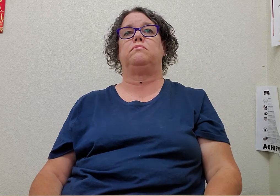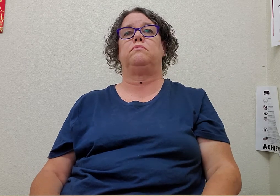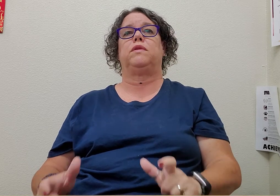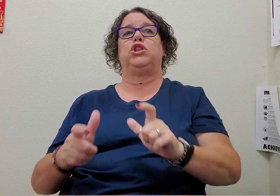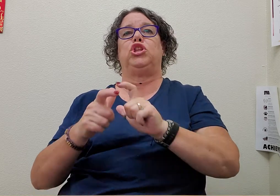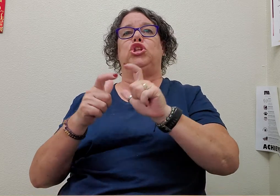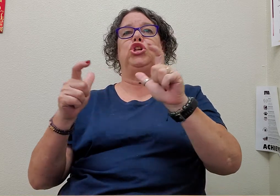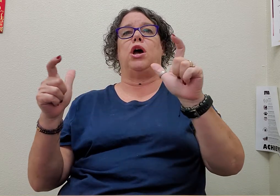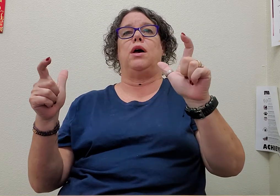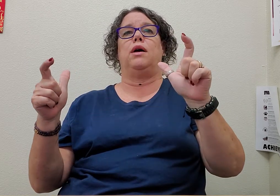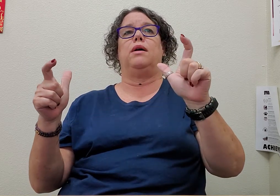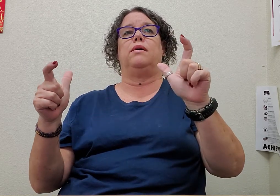large